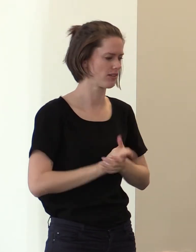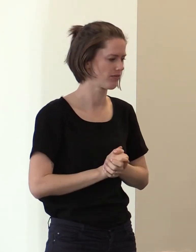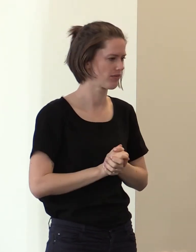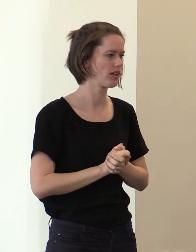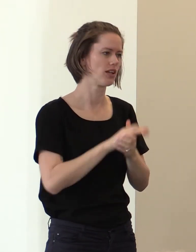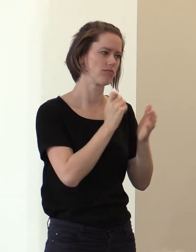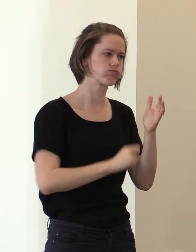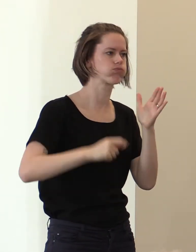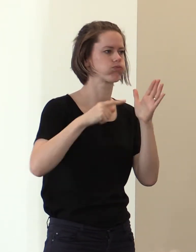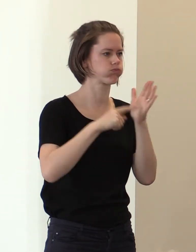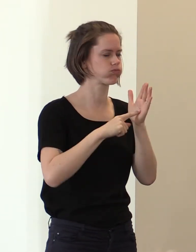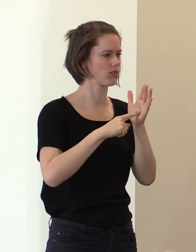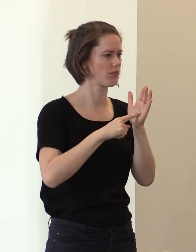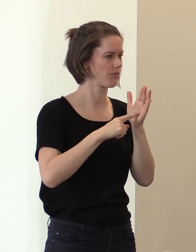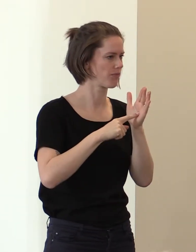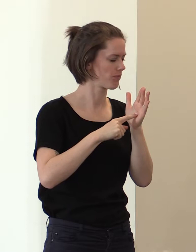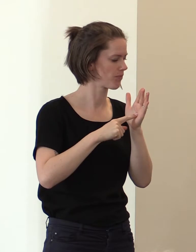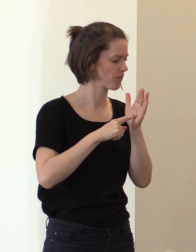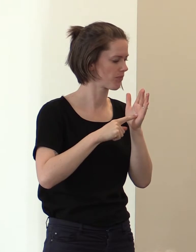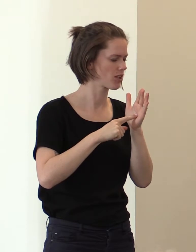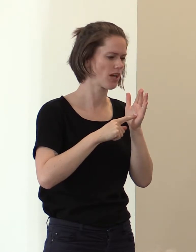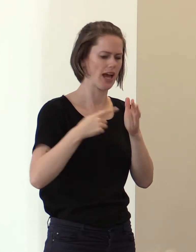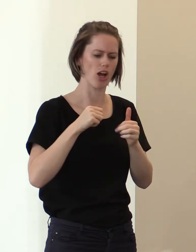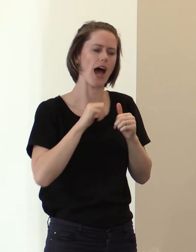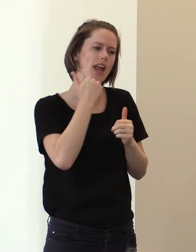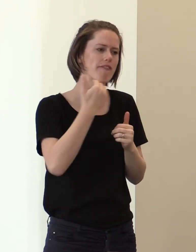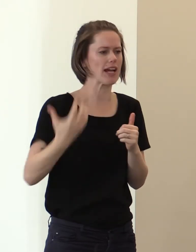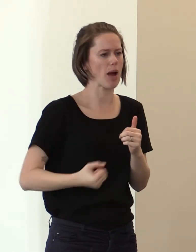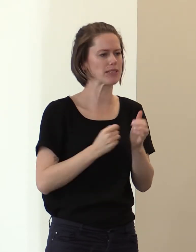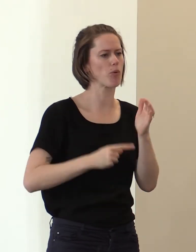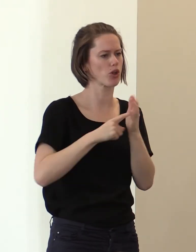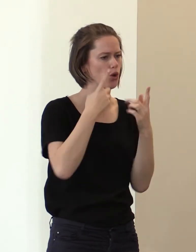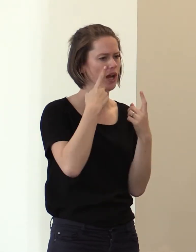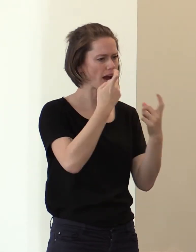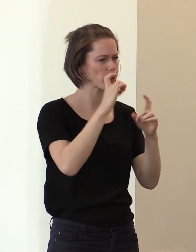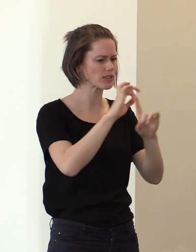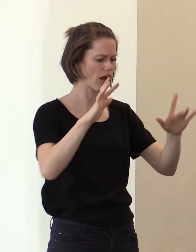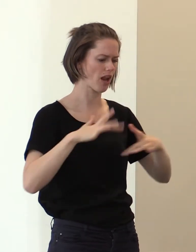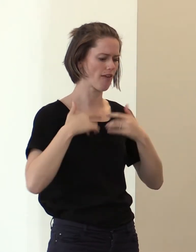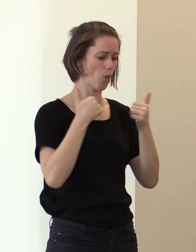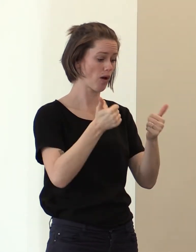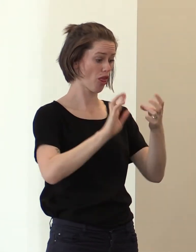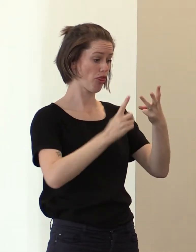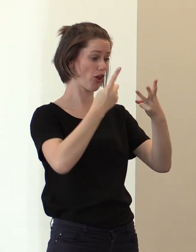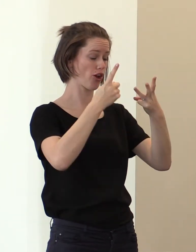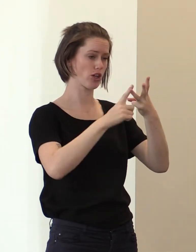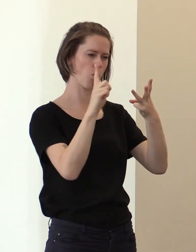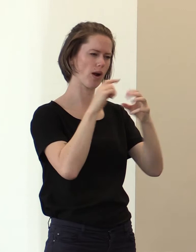fundamental to being able to live well and look after yourself. And the third thing that we are committed to